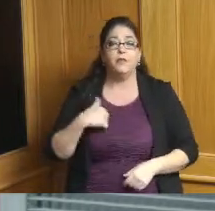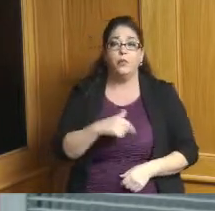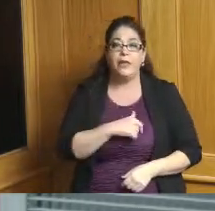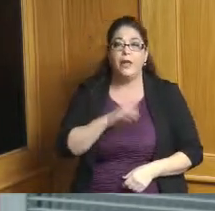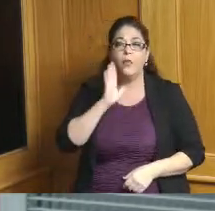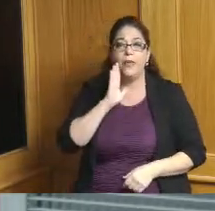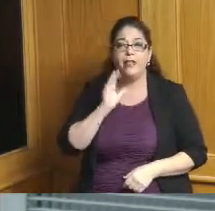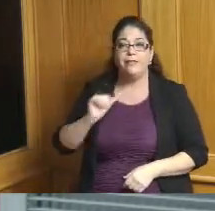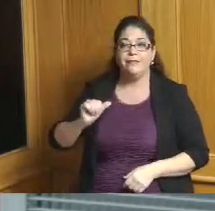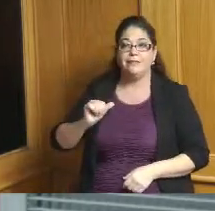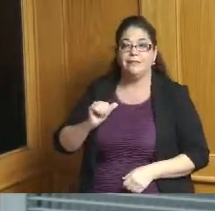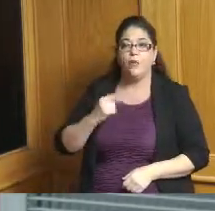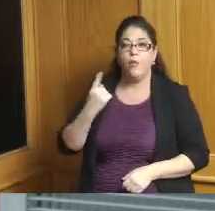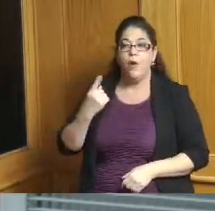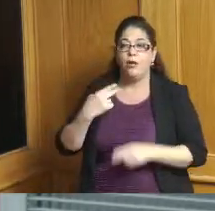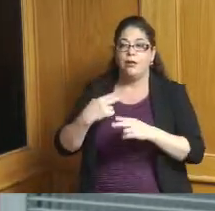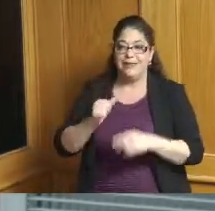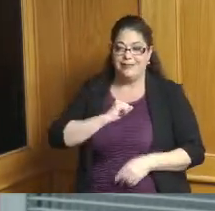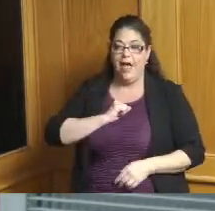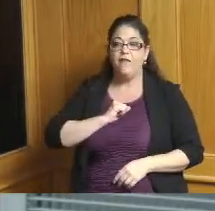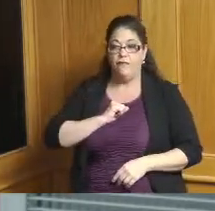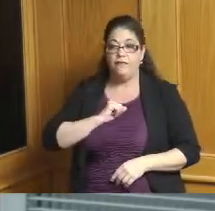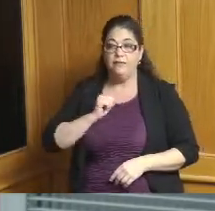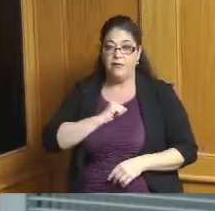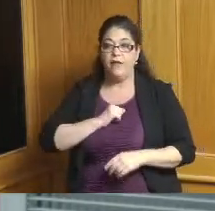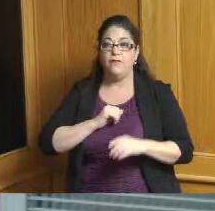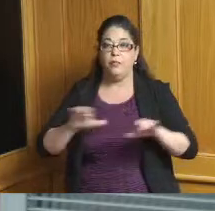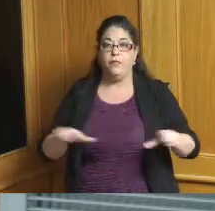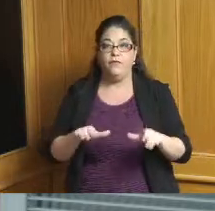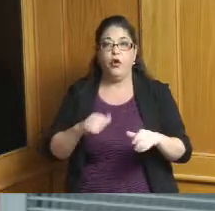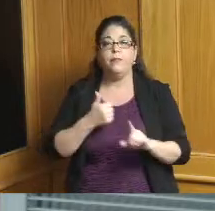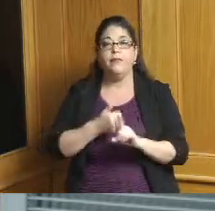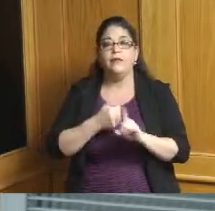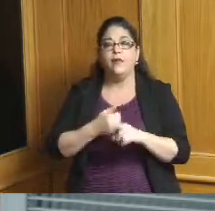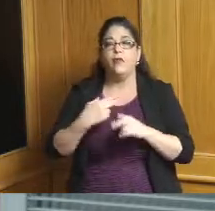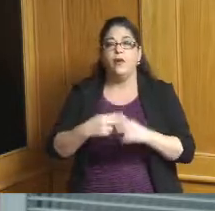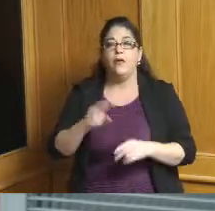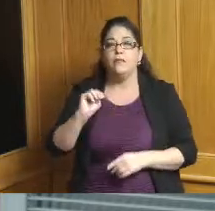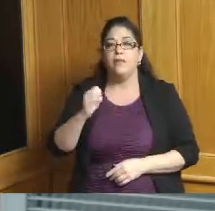division called Meegan works which is a part of Meegan Construction so we will try and do